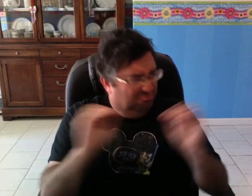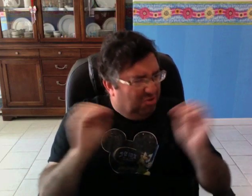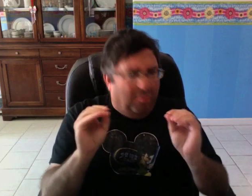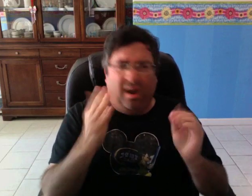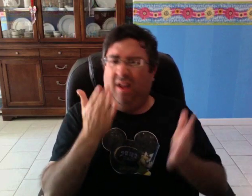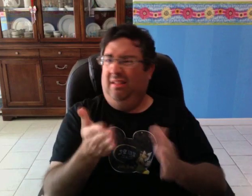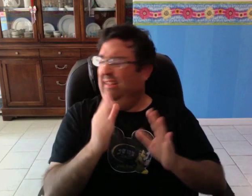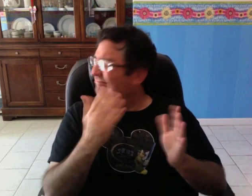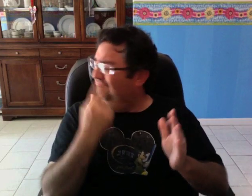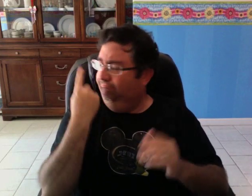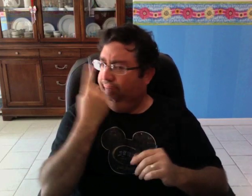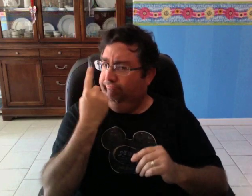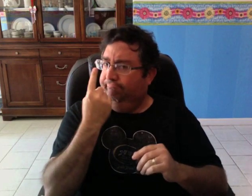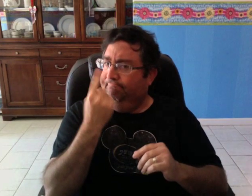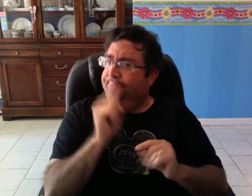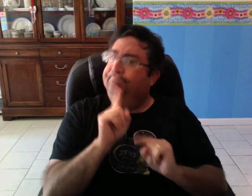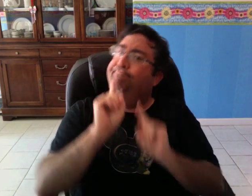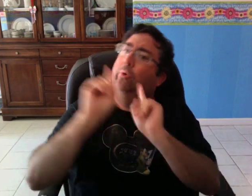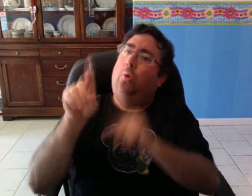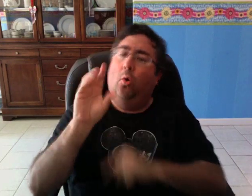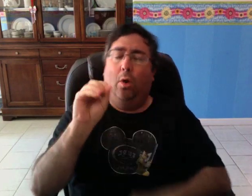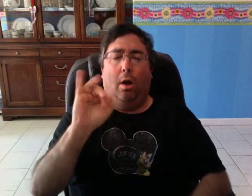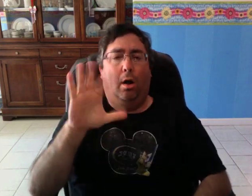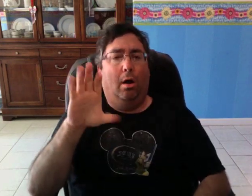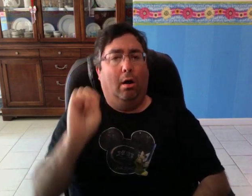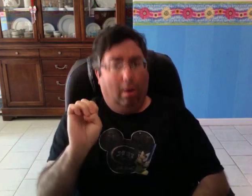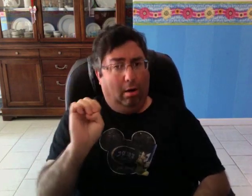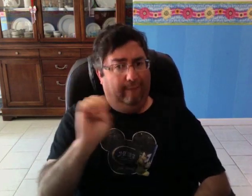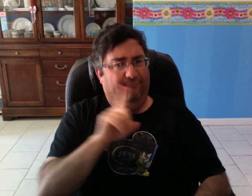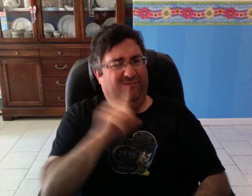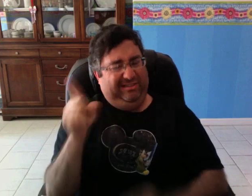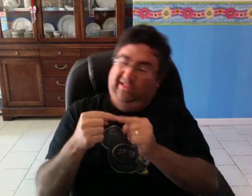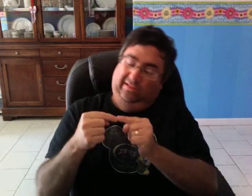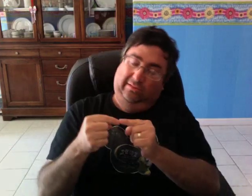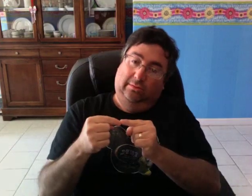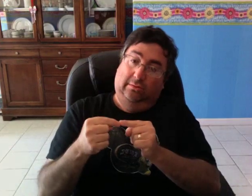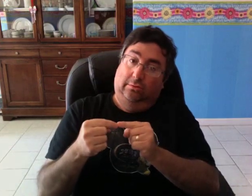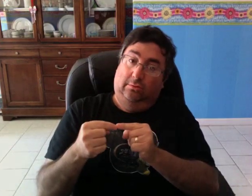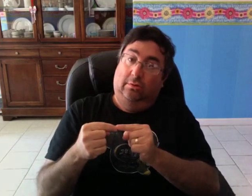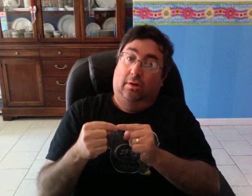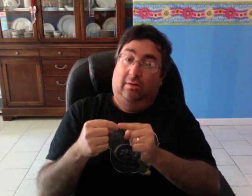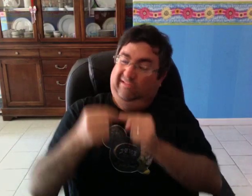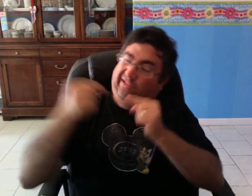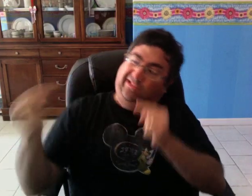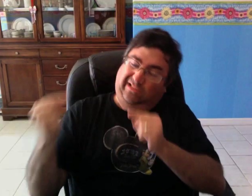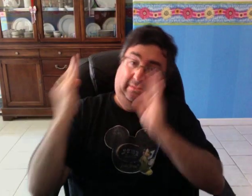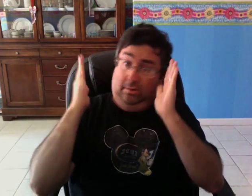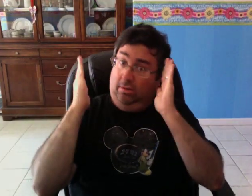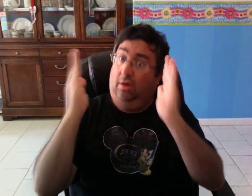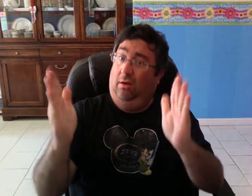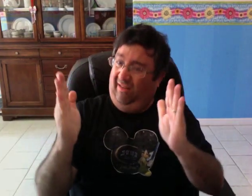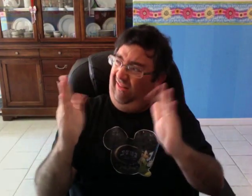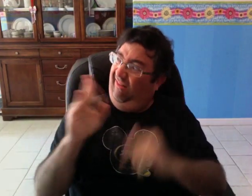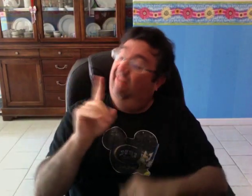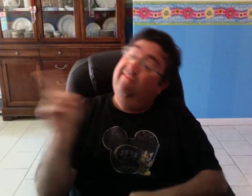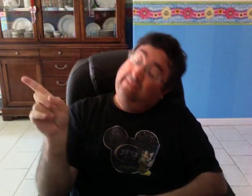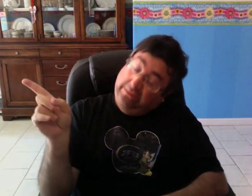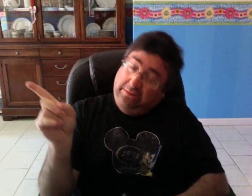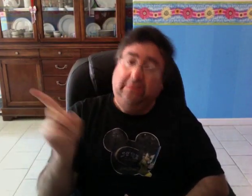I decided to go to the Office which was just across the hall